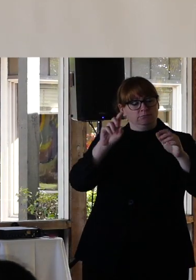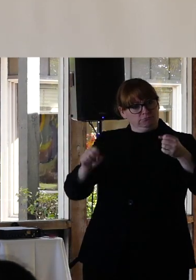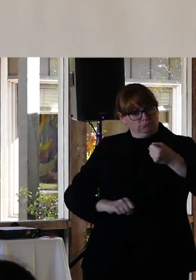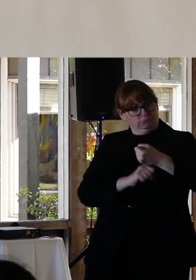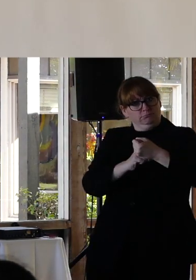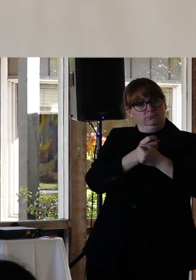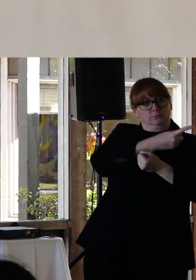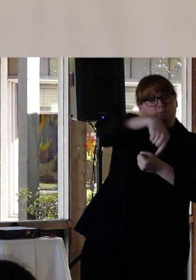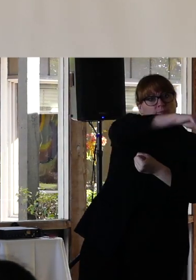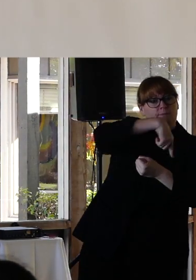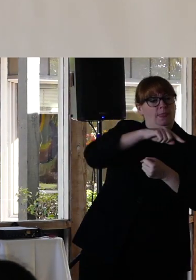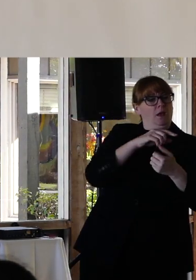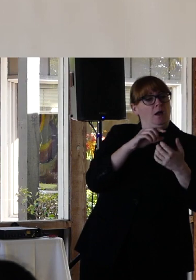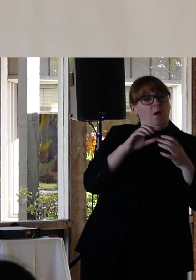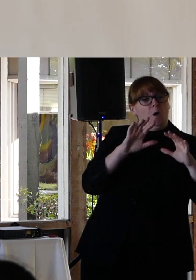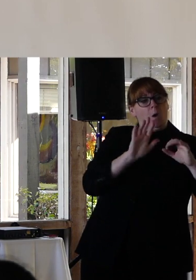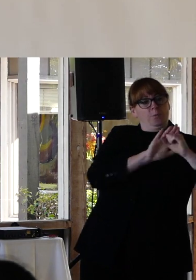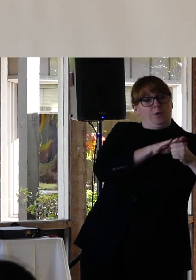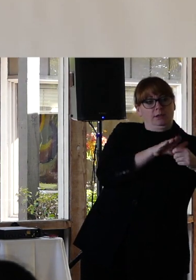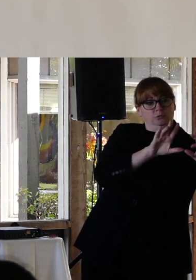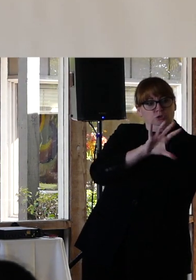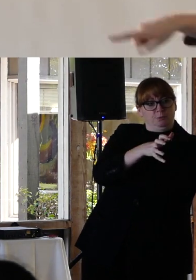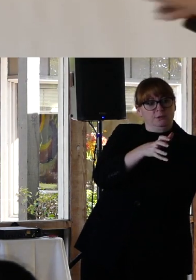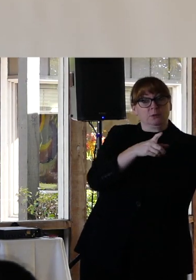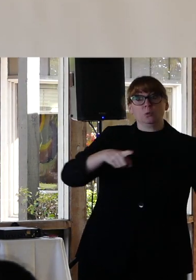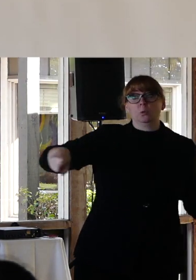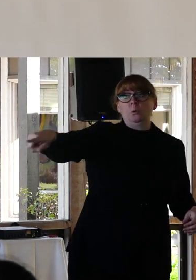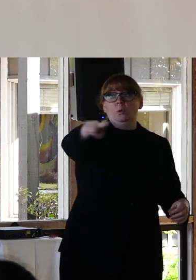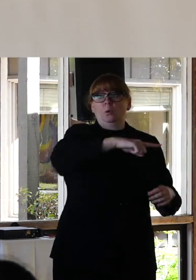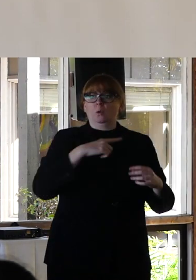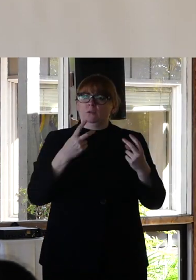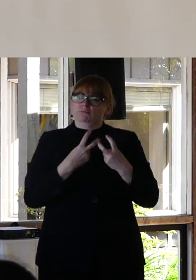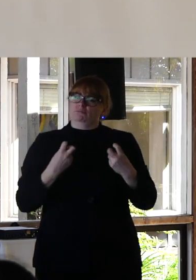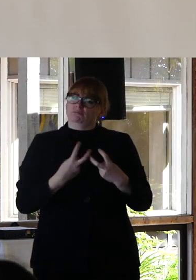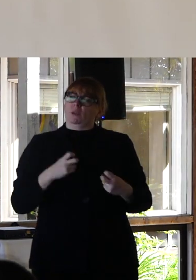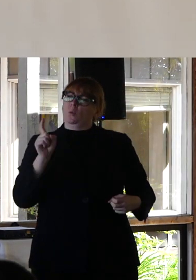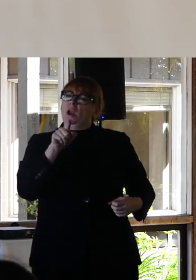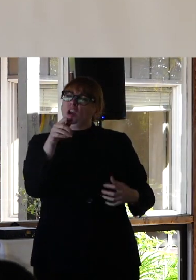you to honestly consider where you are along those six. Remembering that